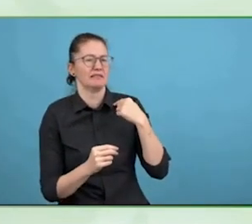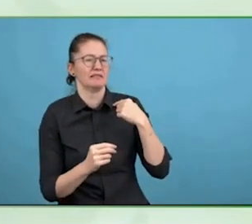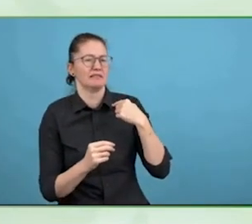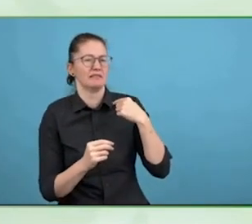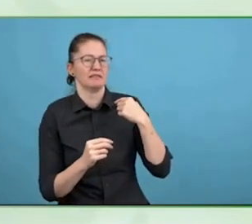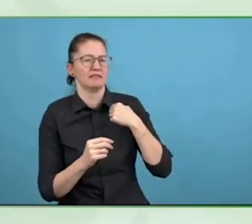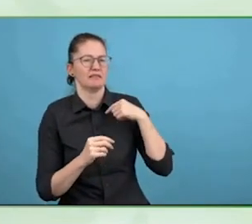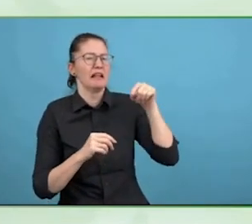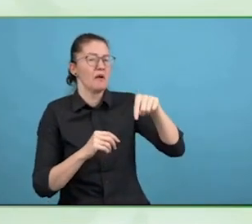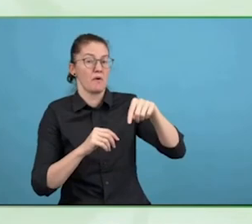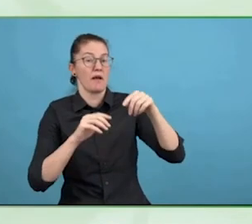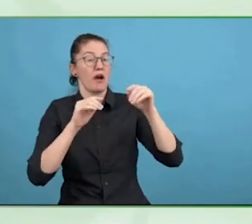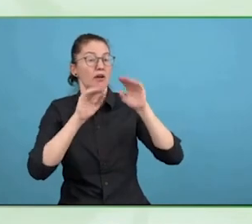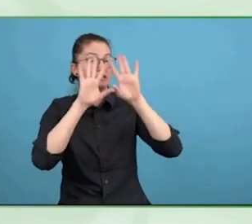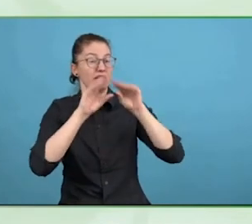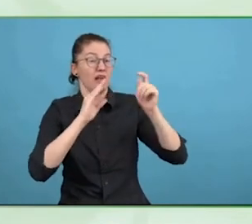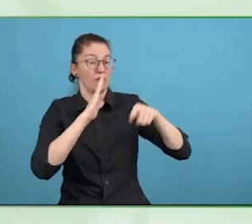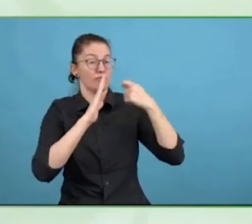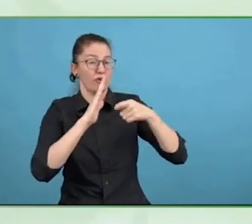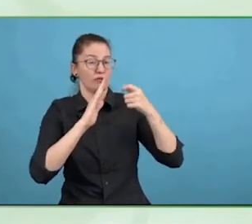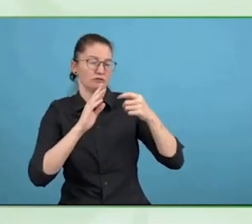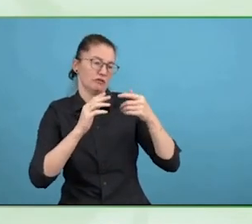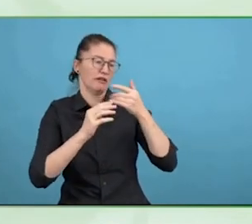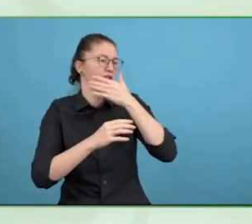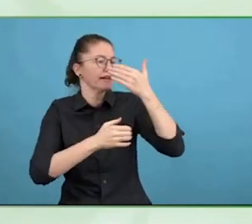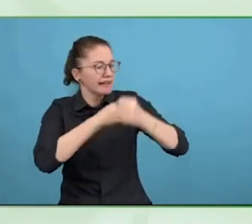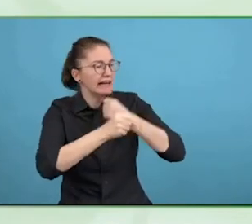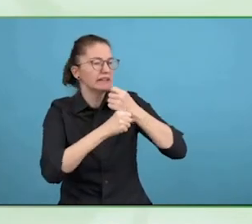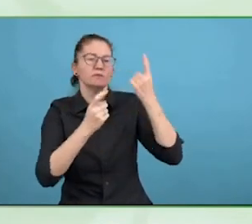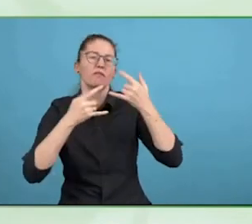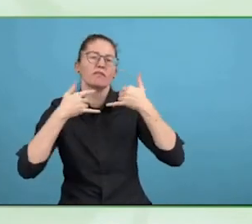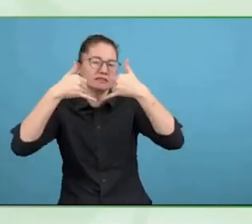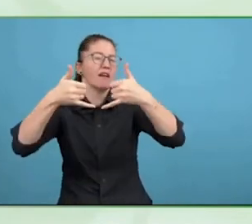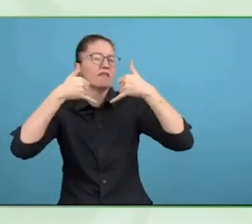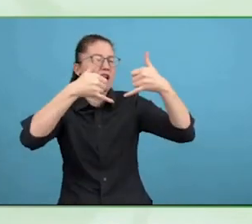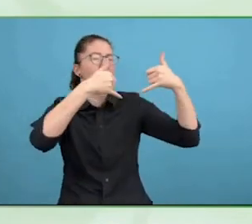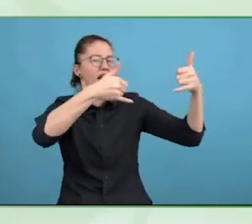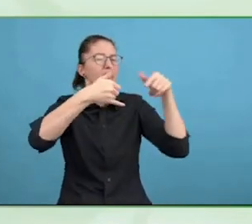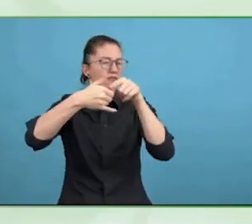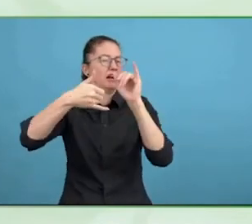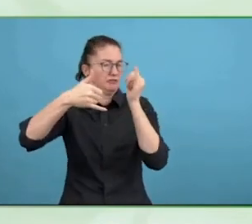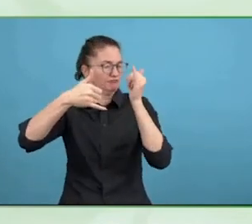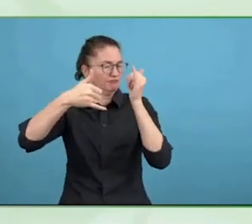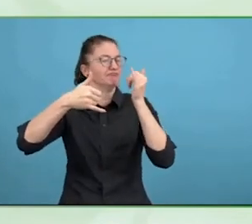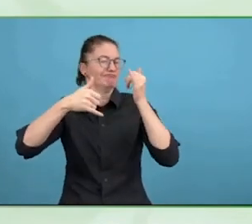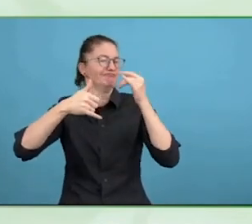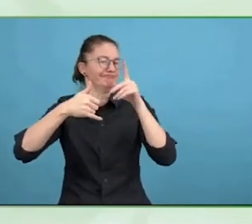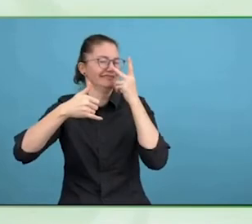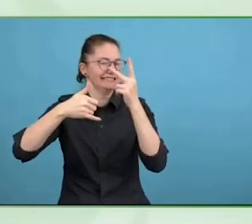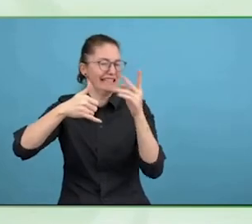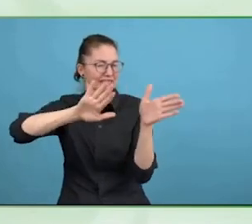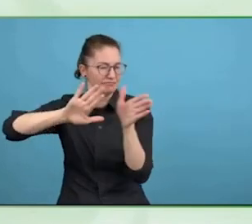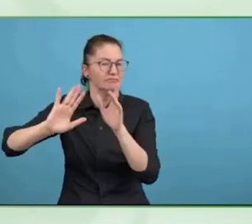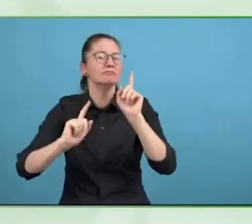It was a pleasure having the opportunity to chat with Oliver, I hope you enjoyed it as well.